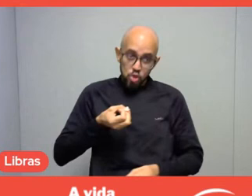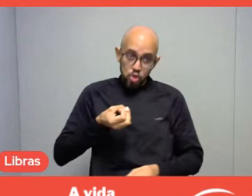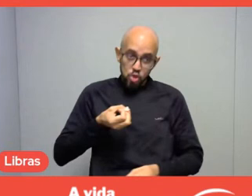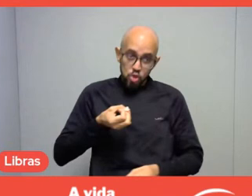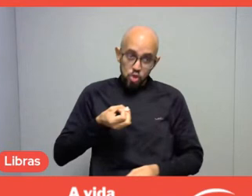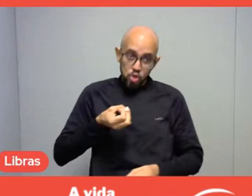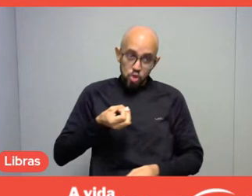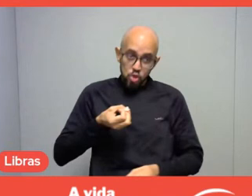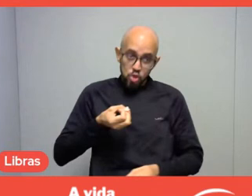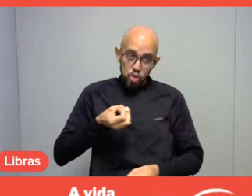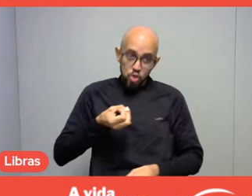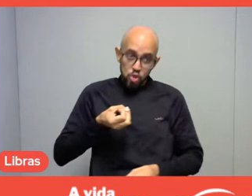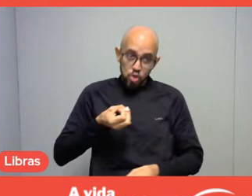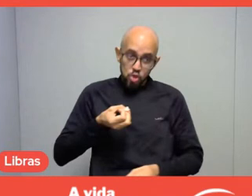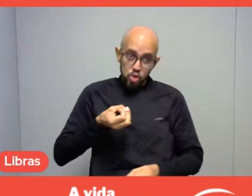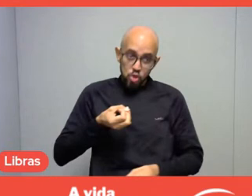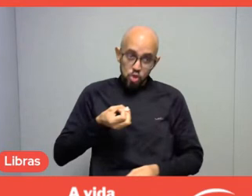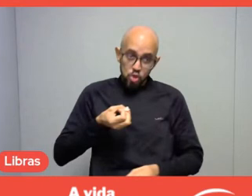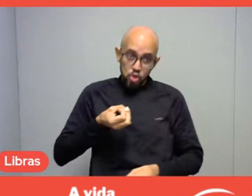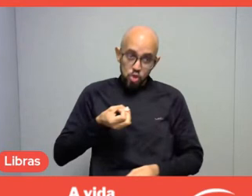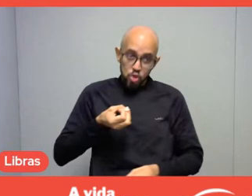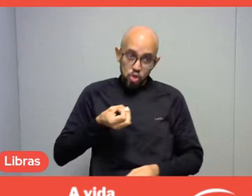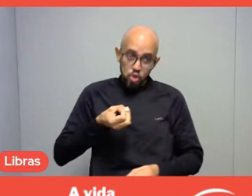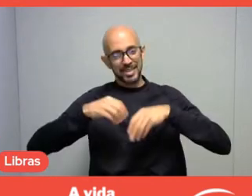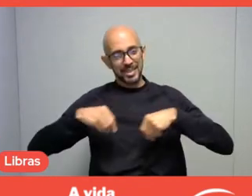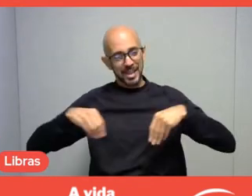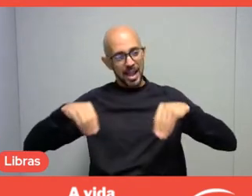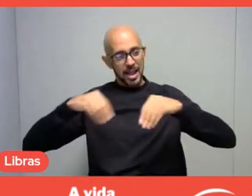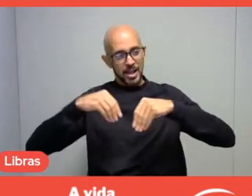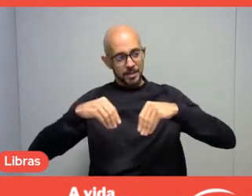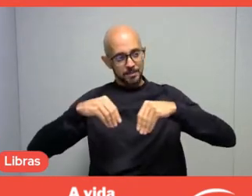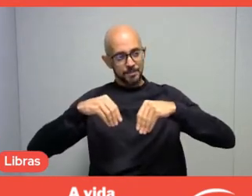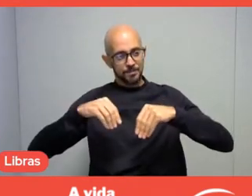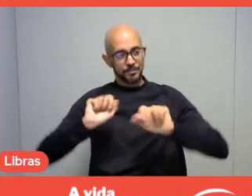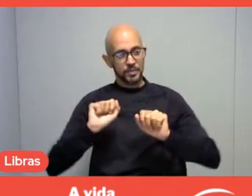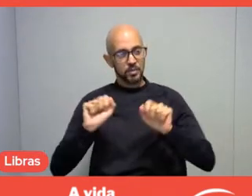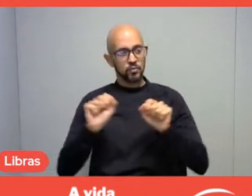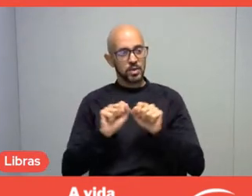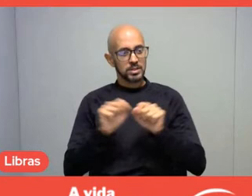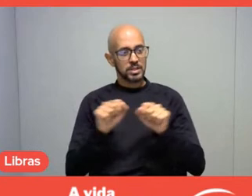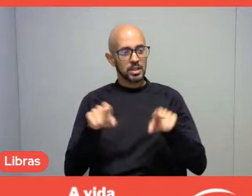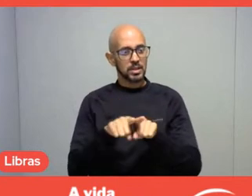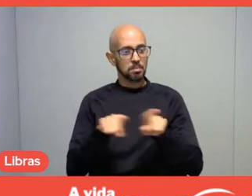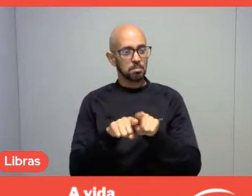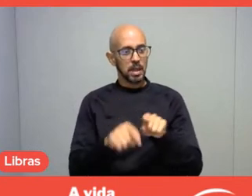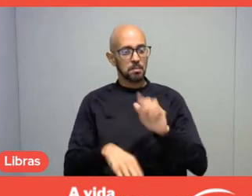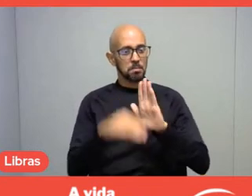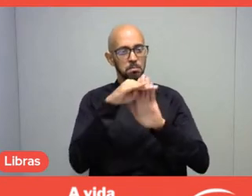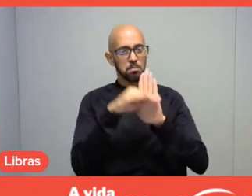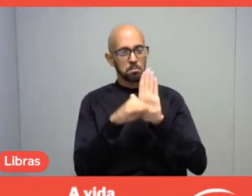carrying out, then, community-based tourism programs.